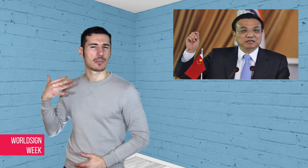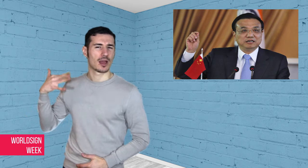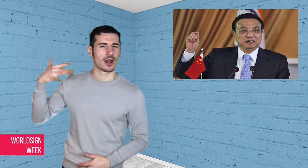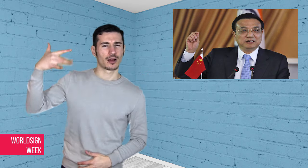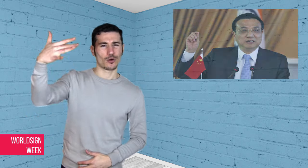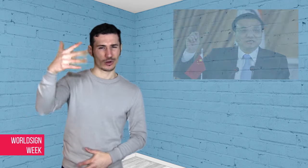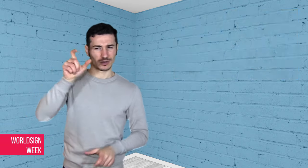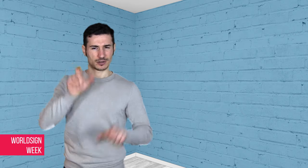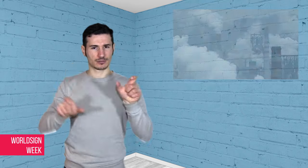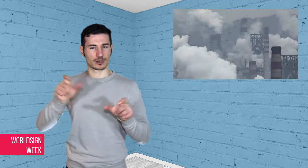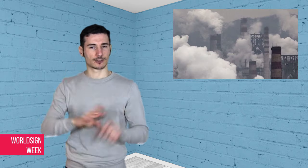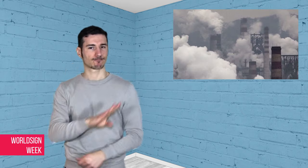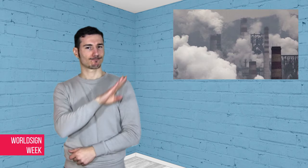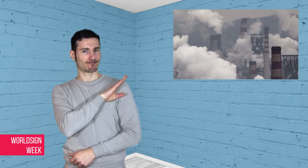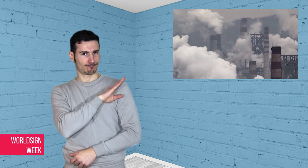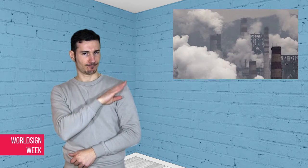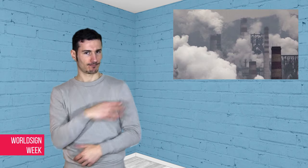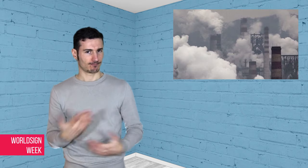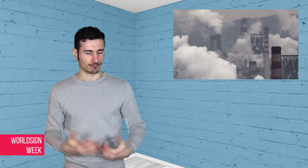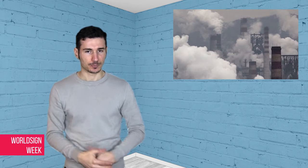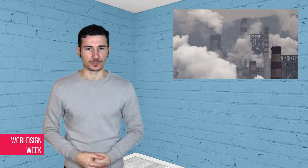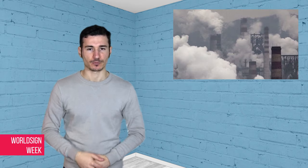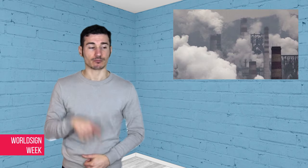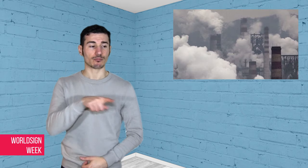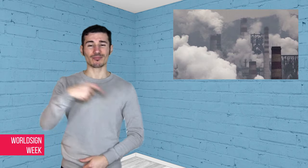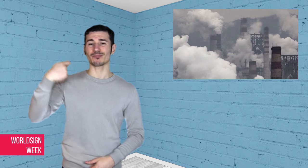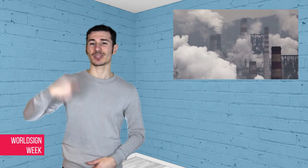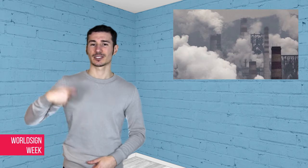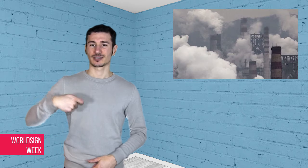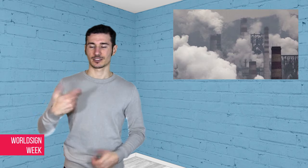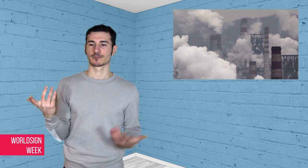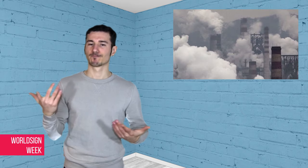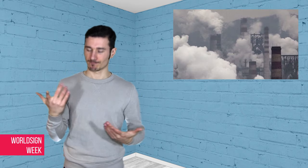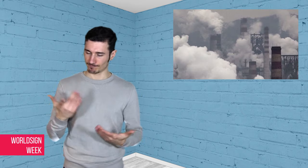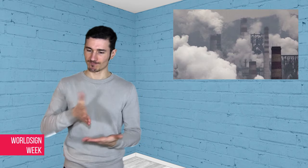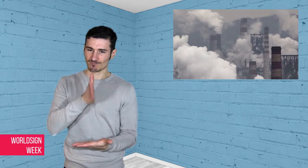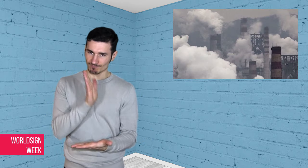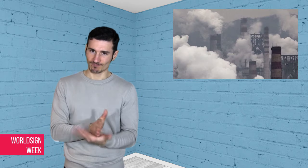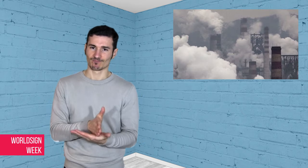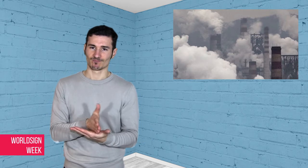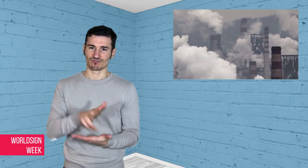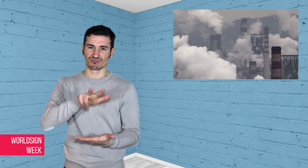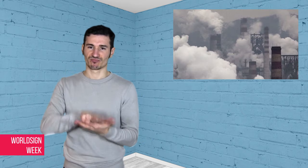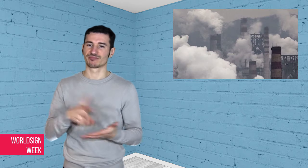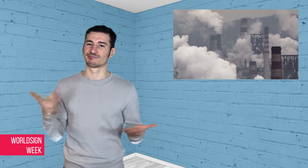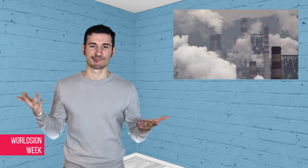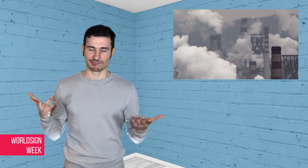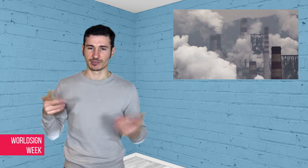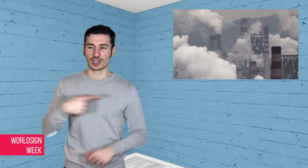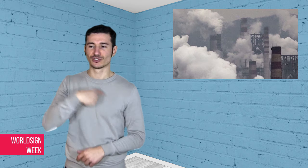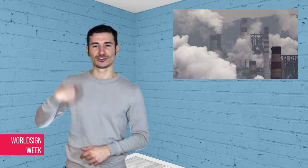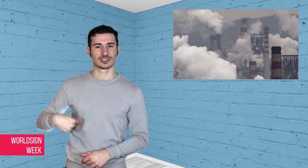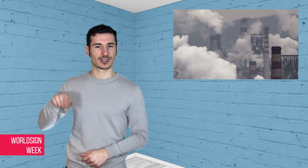Admitting that China was facing a grave environmental crisis, Li unveiled a